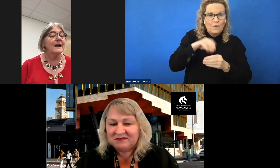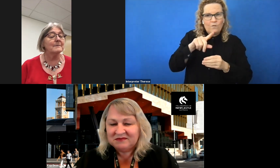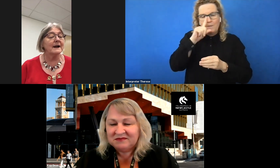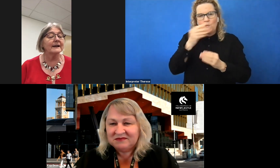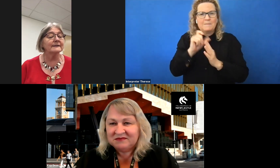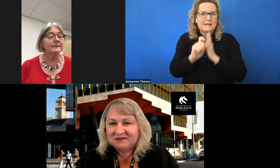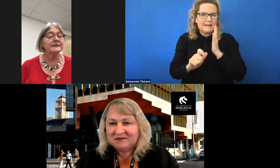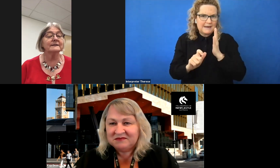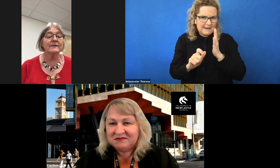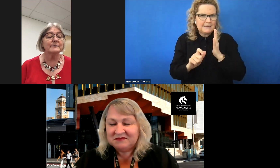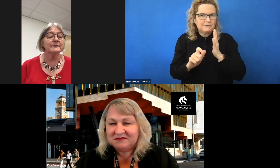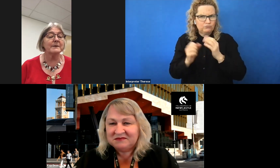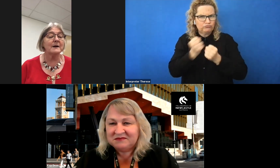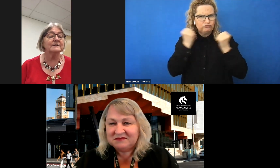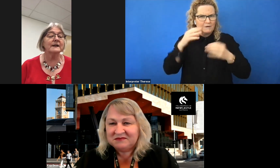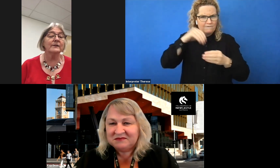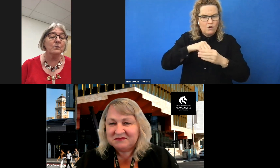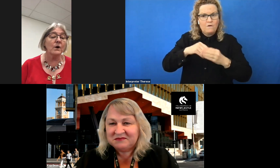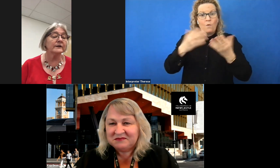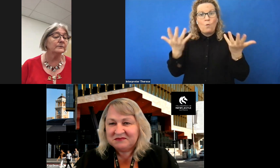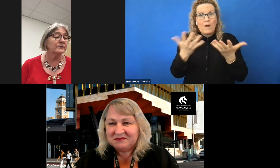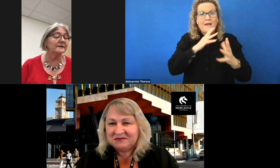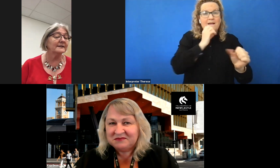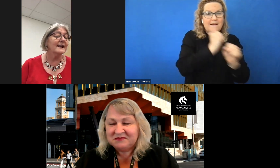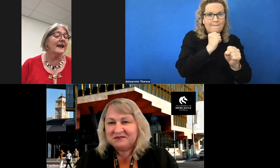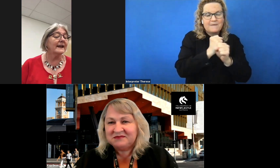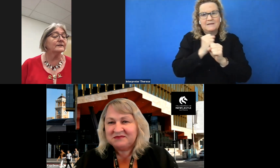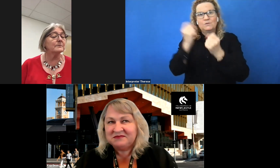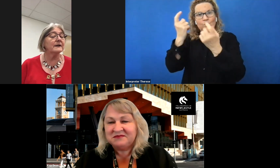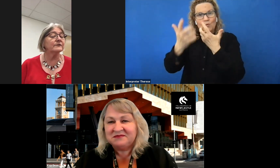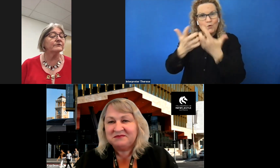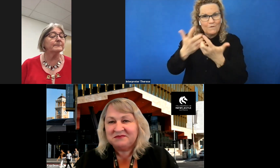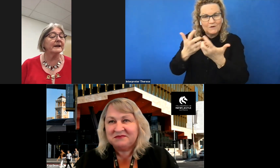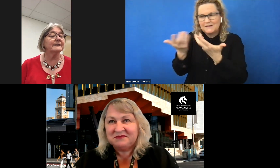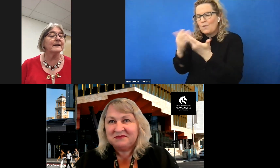among academics, government departments and the wider community, and has commanded respect and